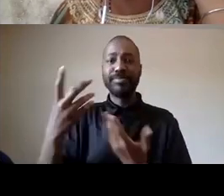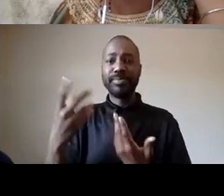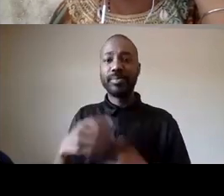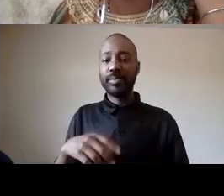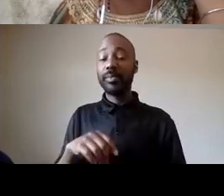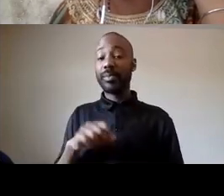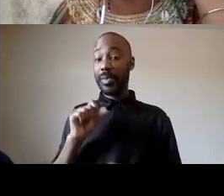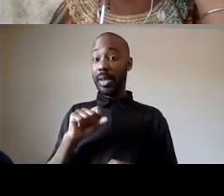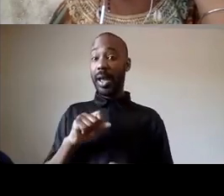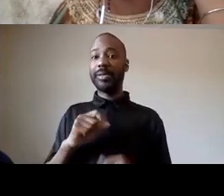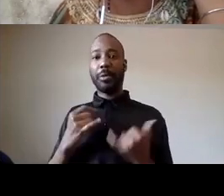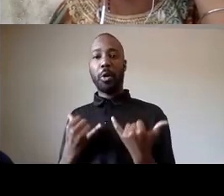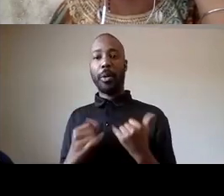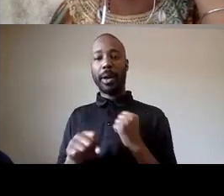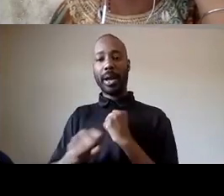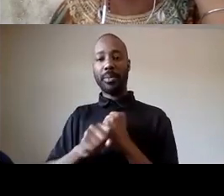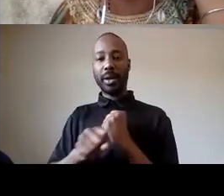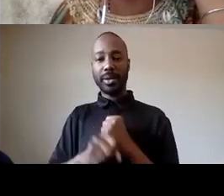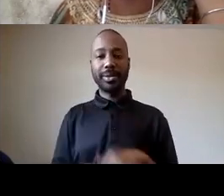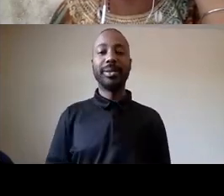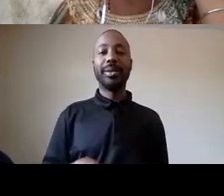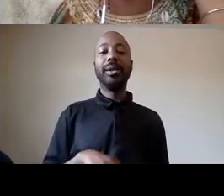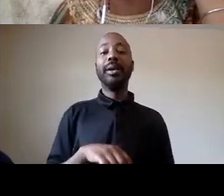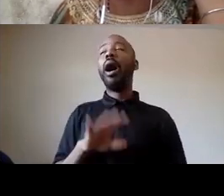speaking of broke if anybody is an independent contractor and needs help